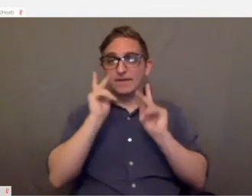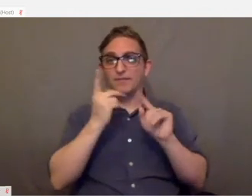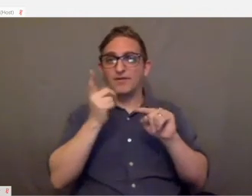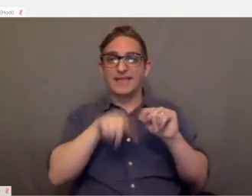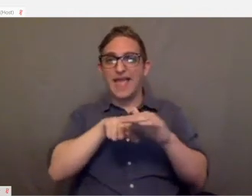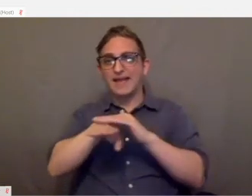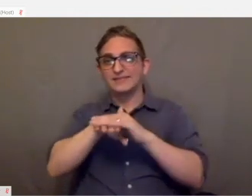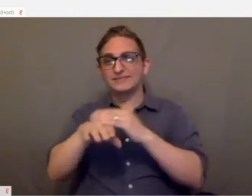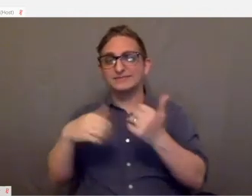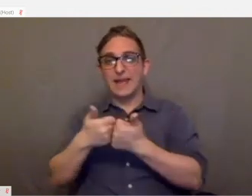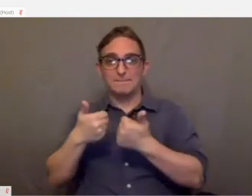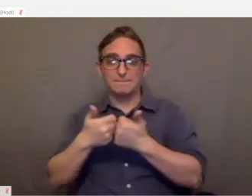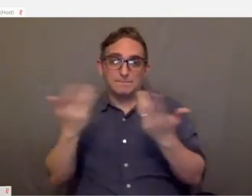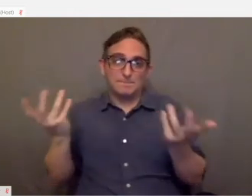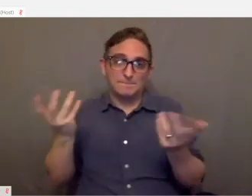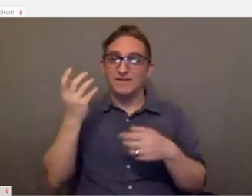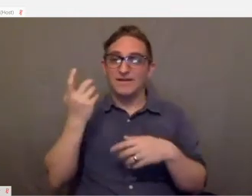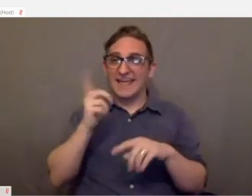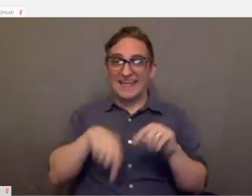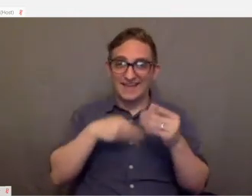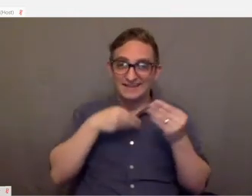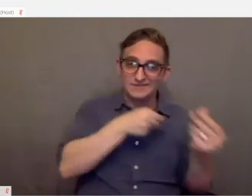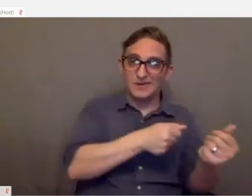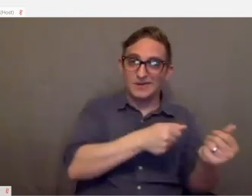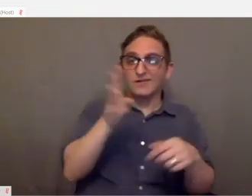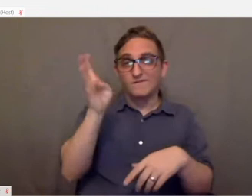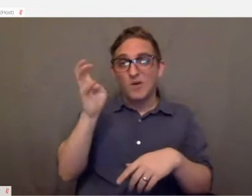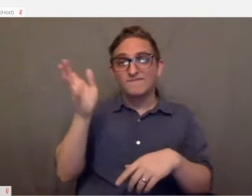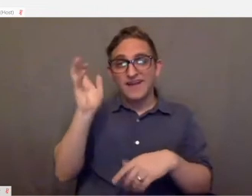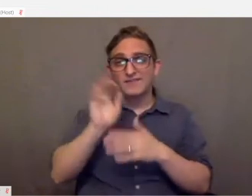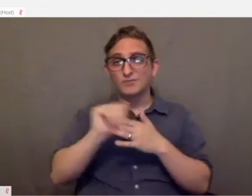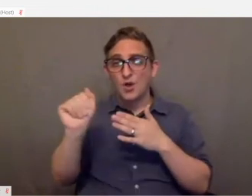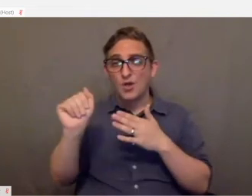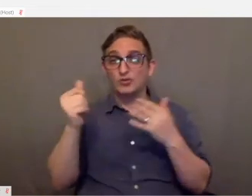that can't necessarily spend 4 or $500 just to be able to play video games.